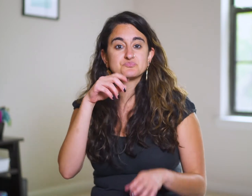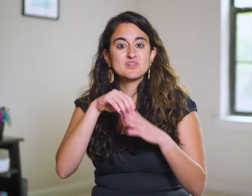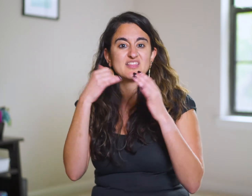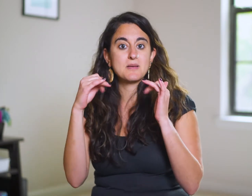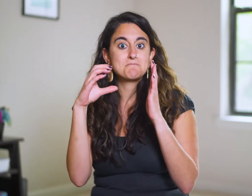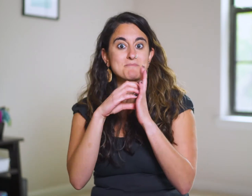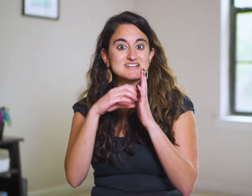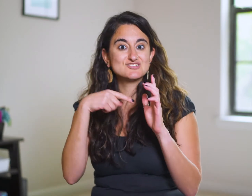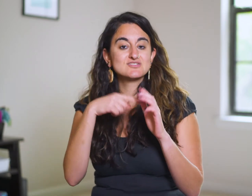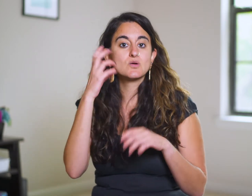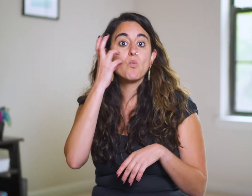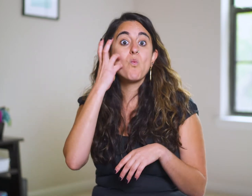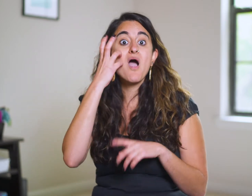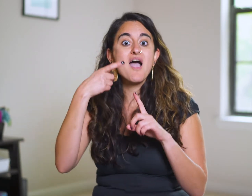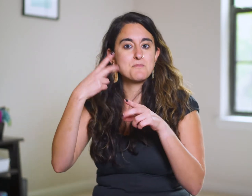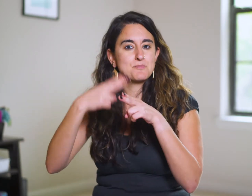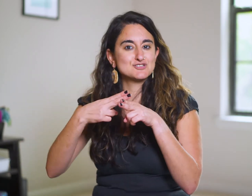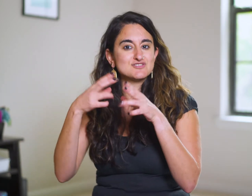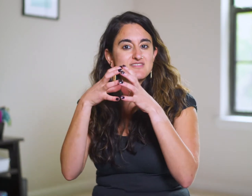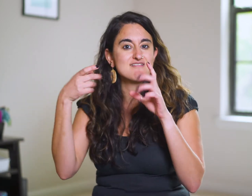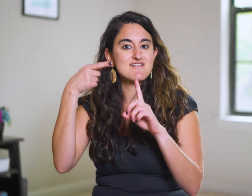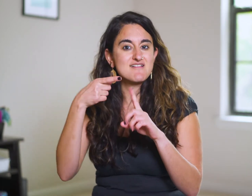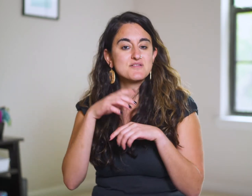The wine is mentioned a lot in this passage,